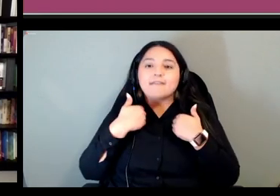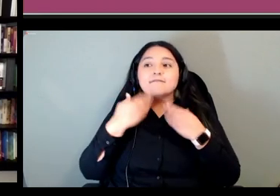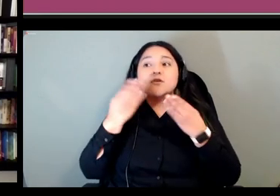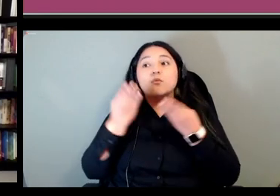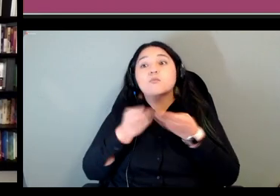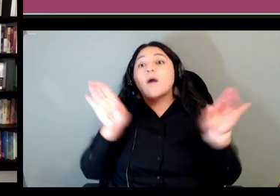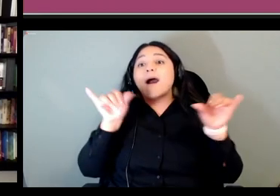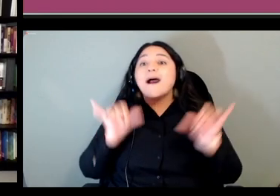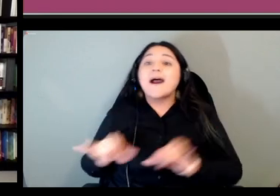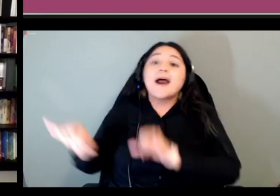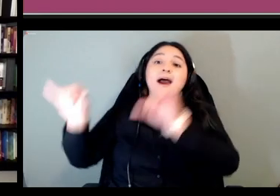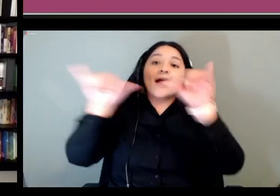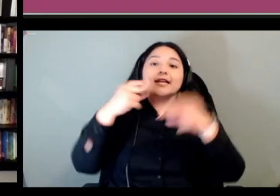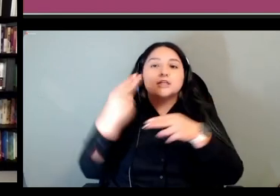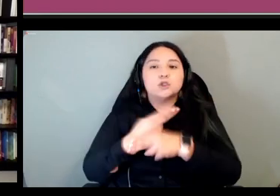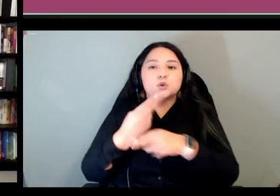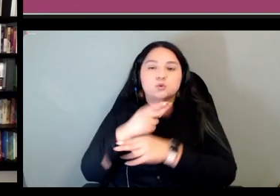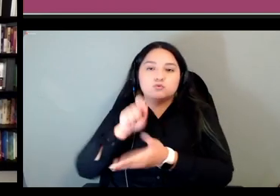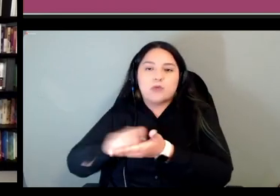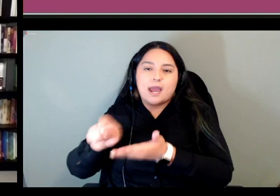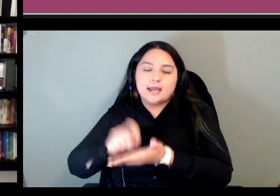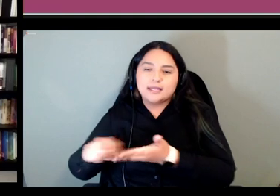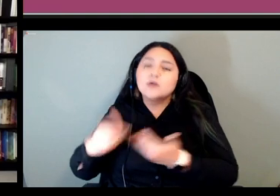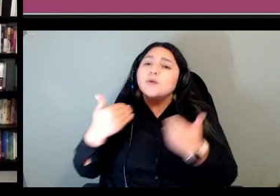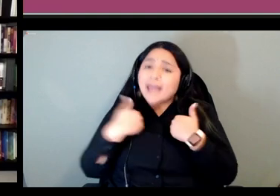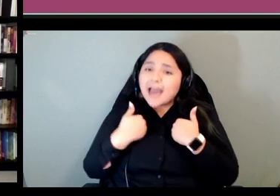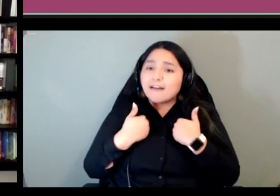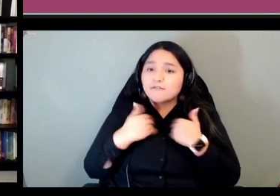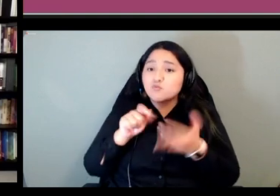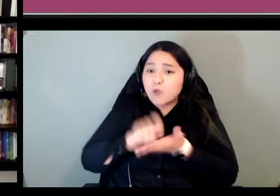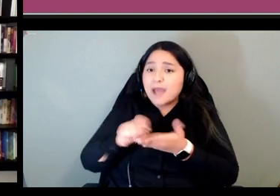system but it's just not officially widely used and so we didn't want learners coming